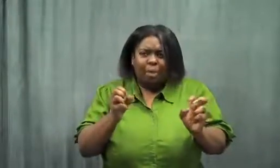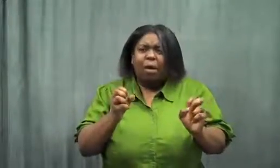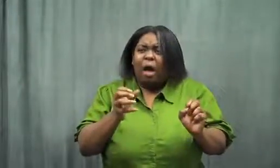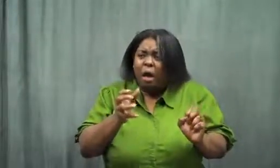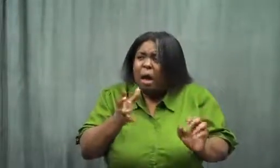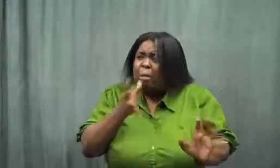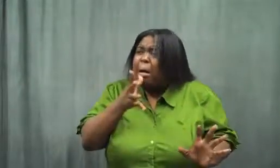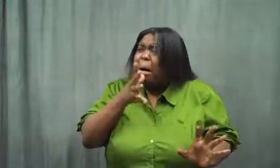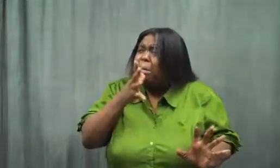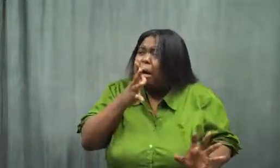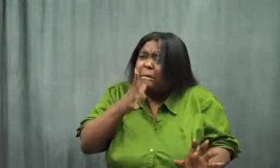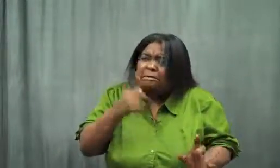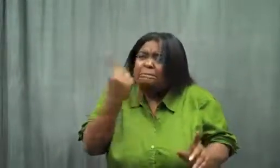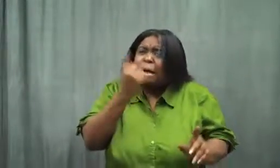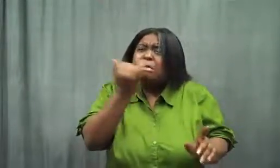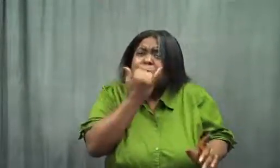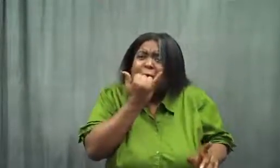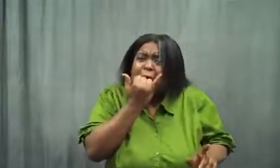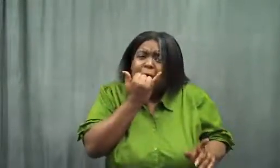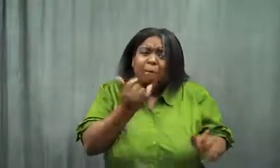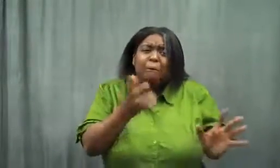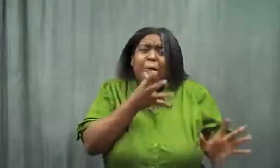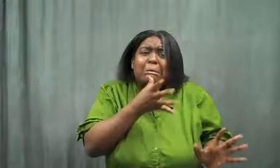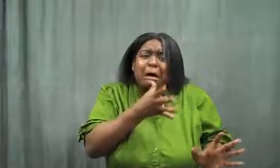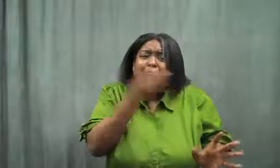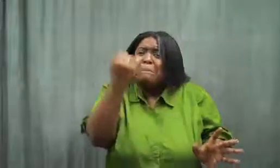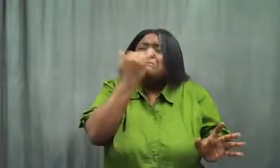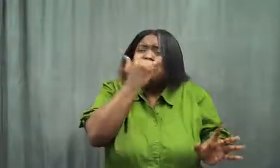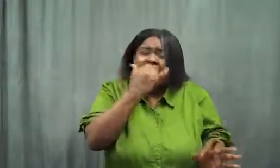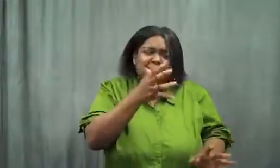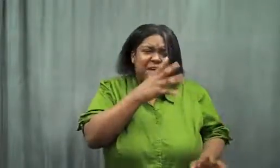I said, "Momma, something's wrong!"